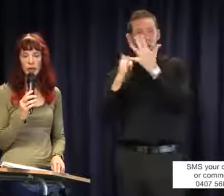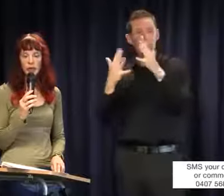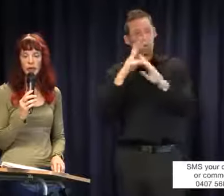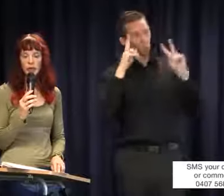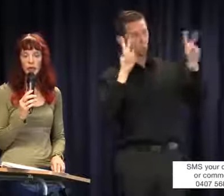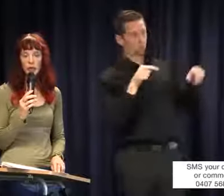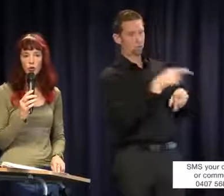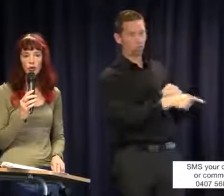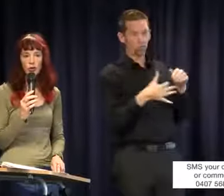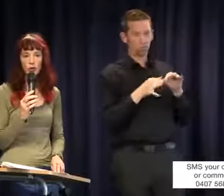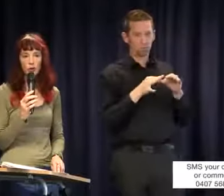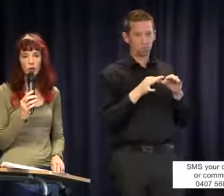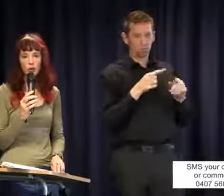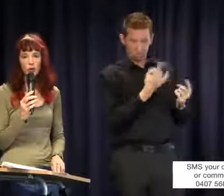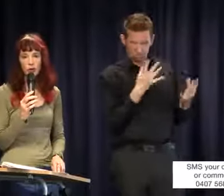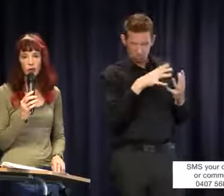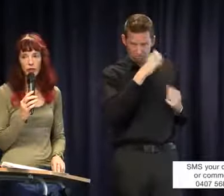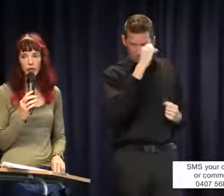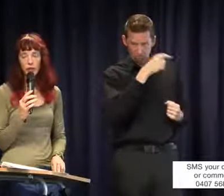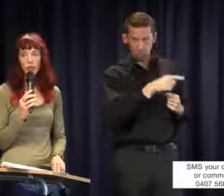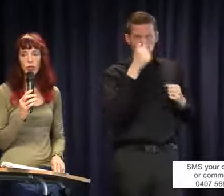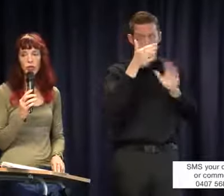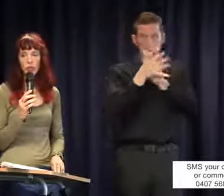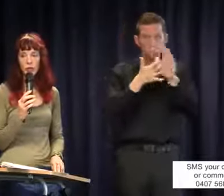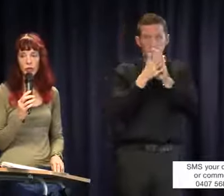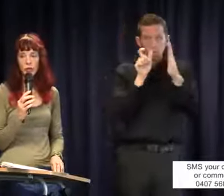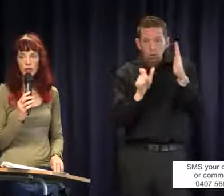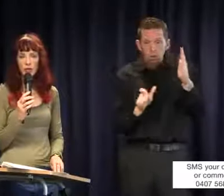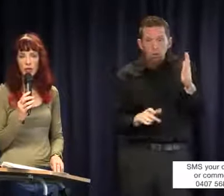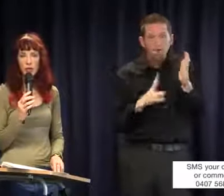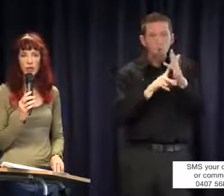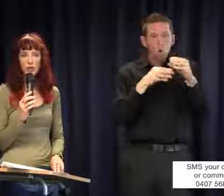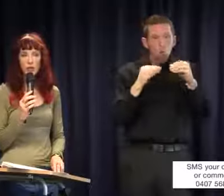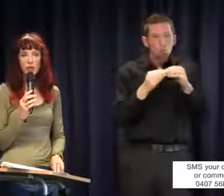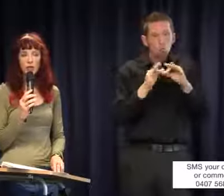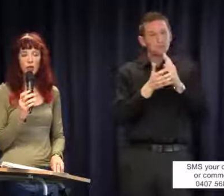Clearly they do not have the vocabulary or the interpreter skills because they haven't